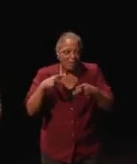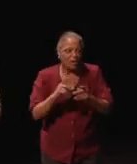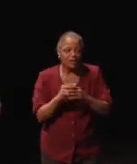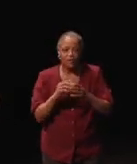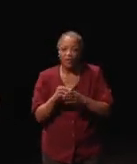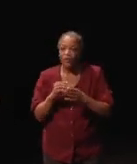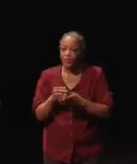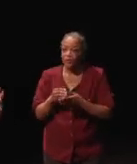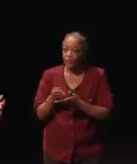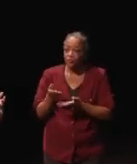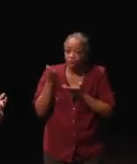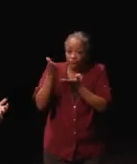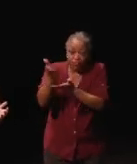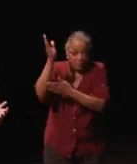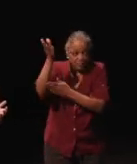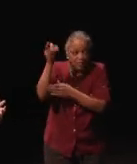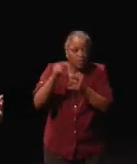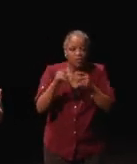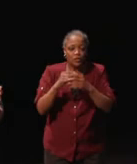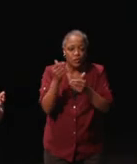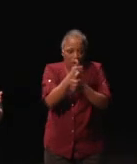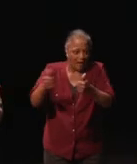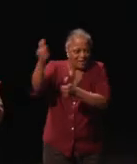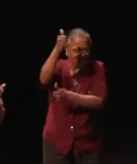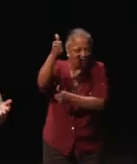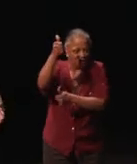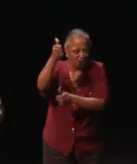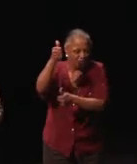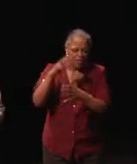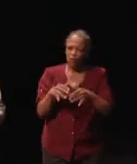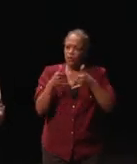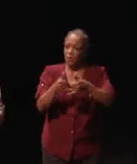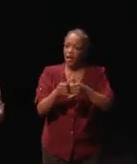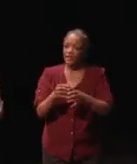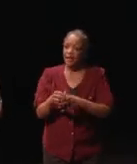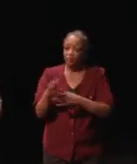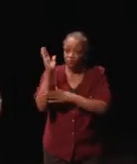So, that was surprise. Surprise was essentially you are allowed to officially pitch whatever you did.